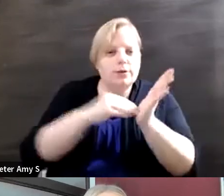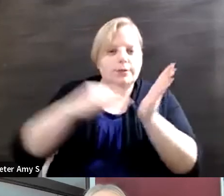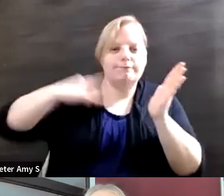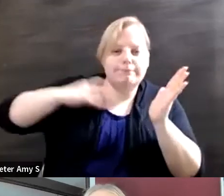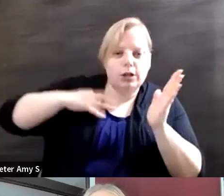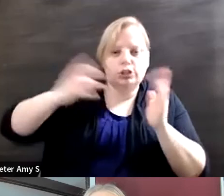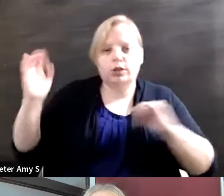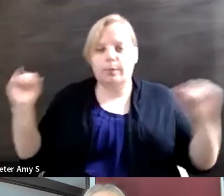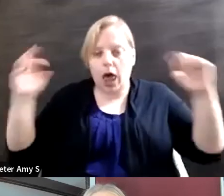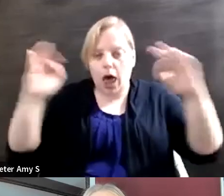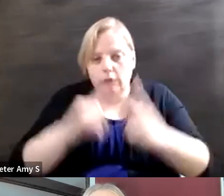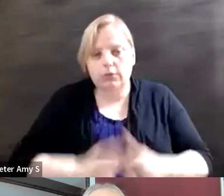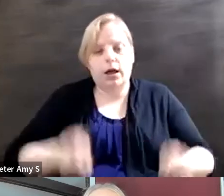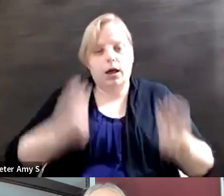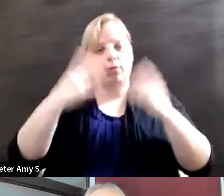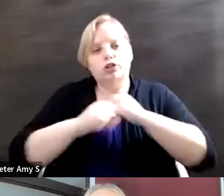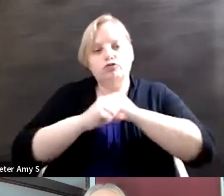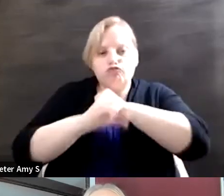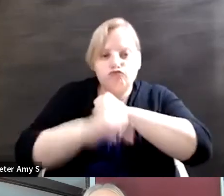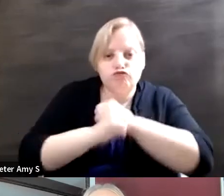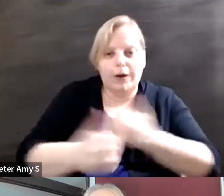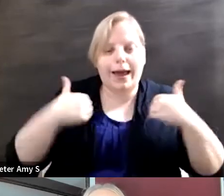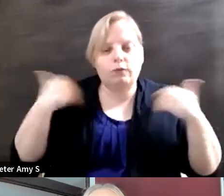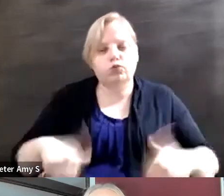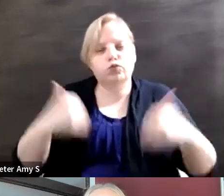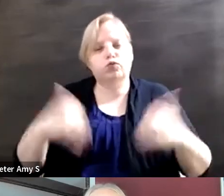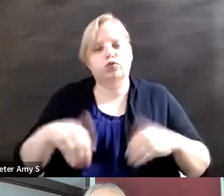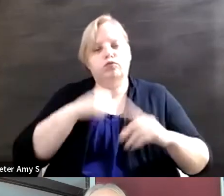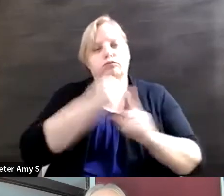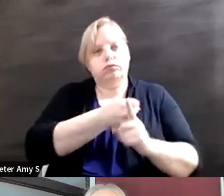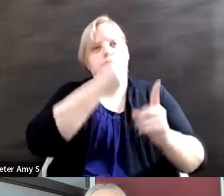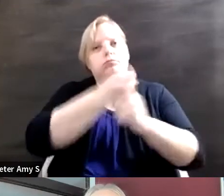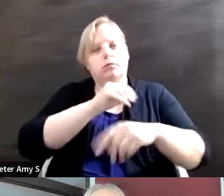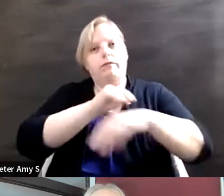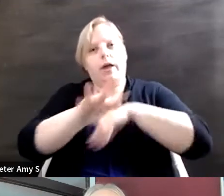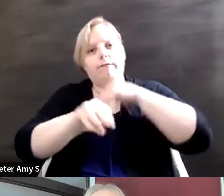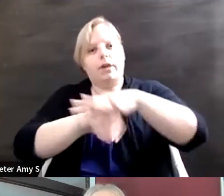coverage it gets in the host country and on down the line and the change of societal perception